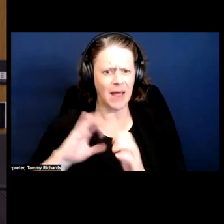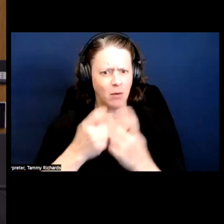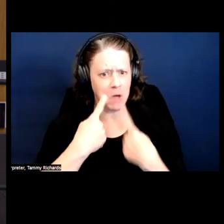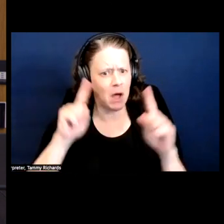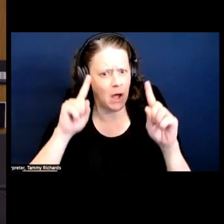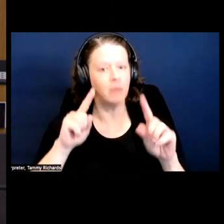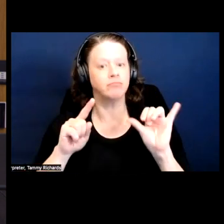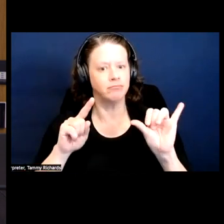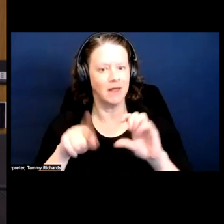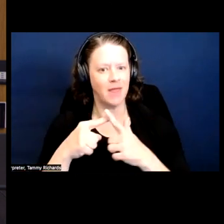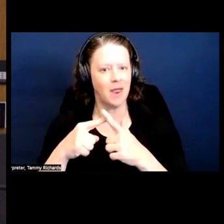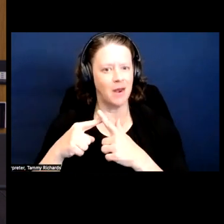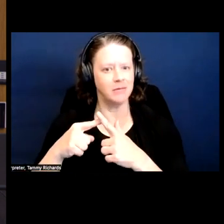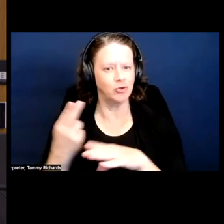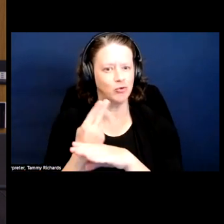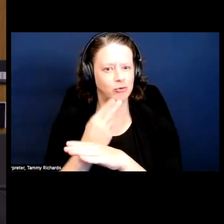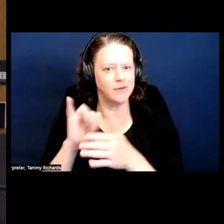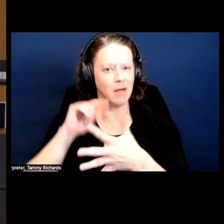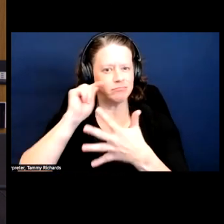we can do that, we can do it like that is really important.